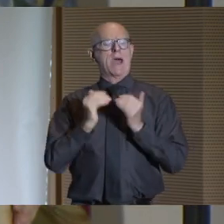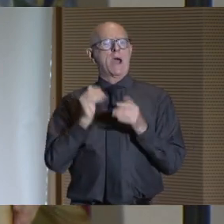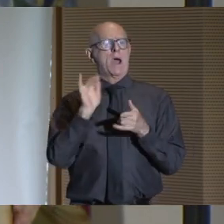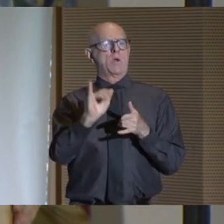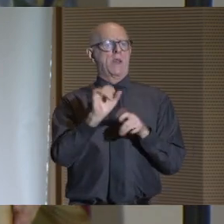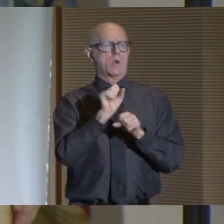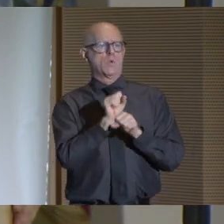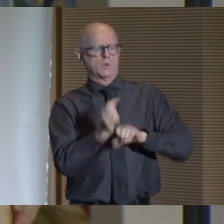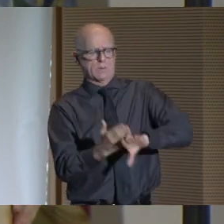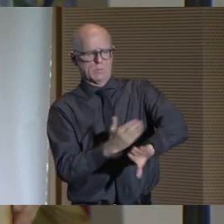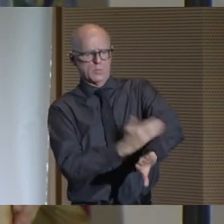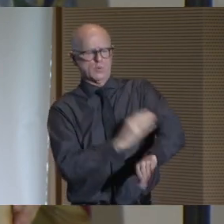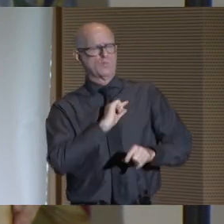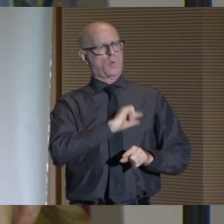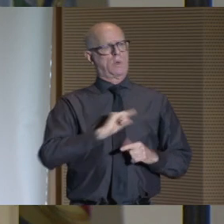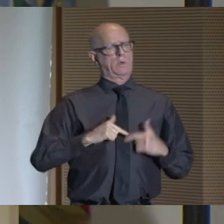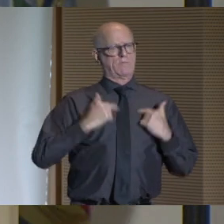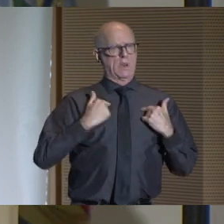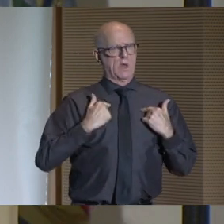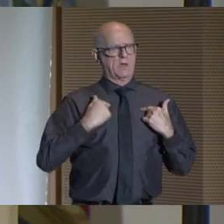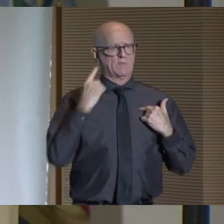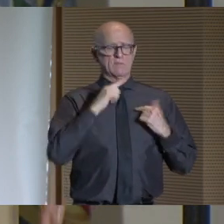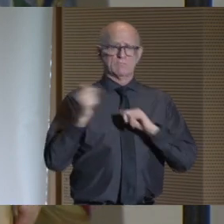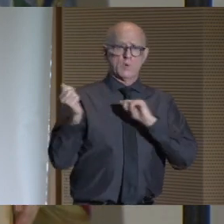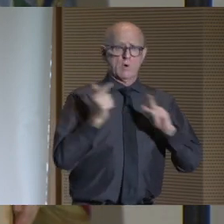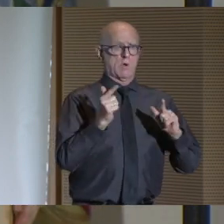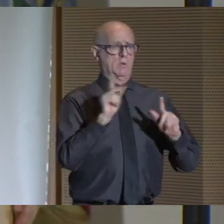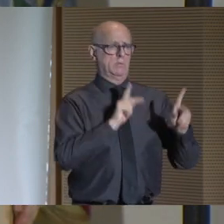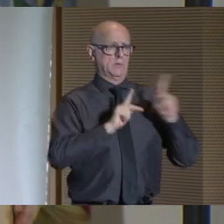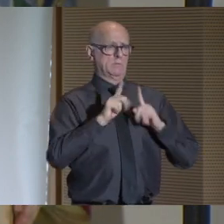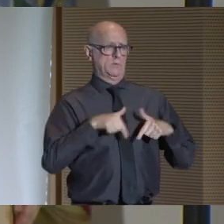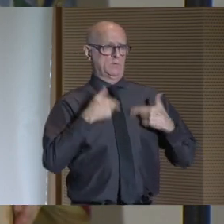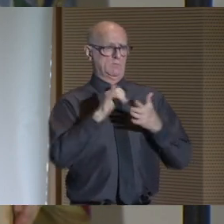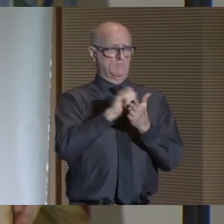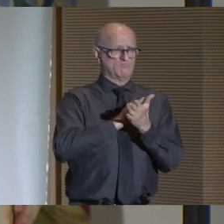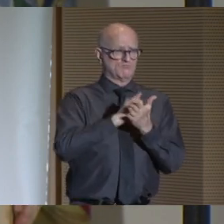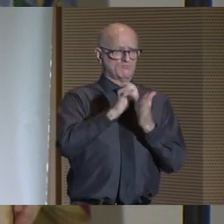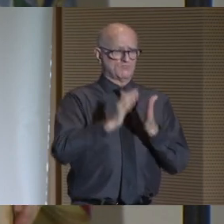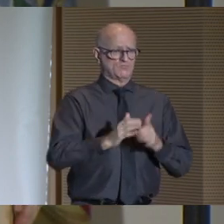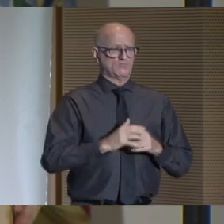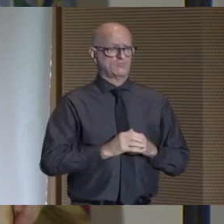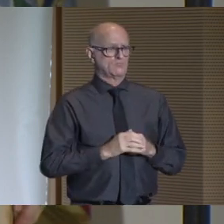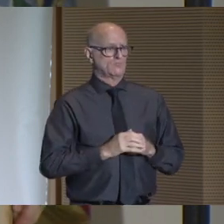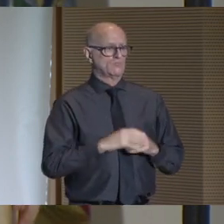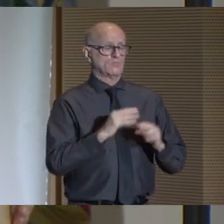It is also about how this work improves the quality of life of all New Yorkers.